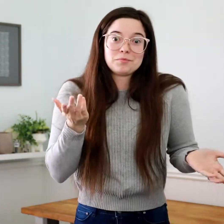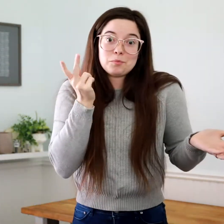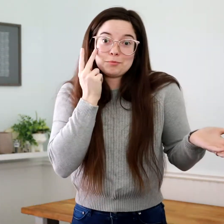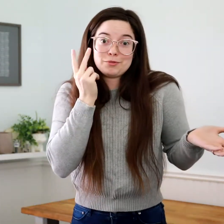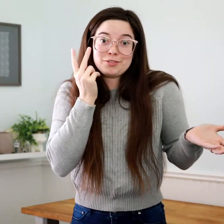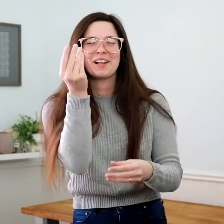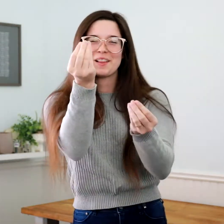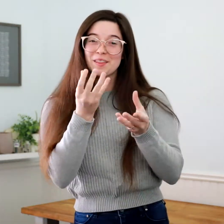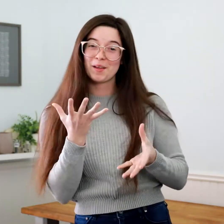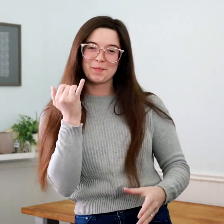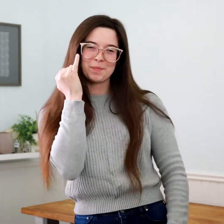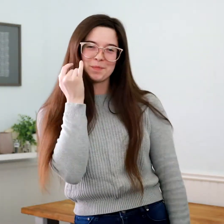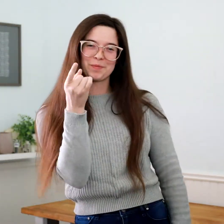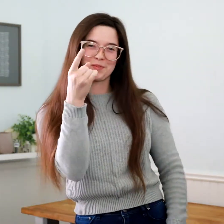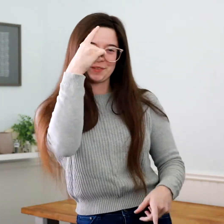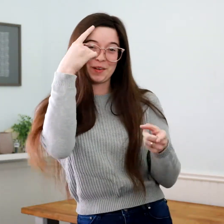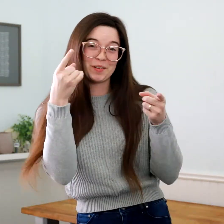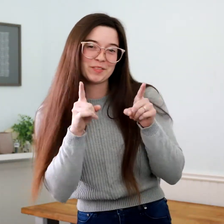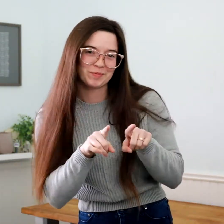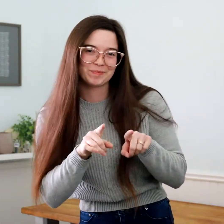We'll see! Let me know if you agree though.